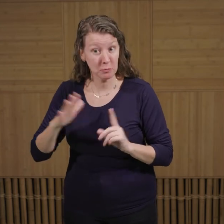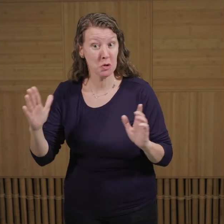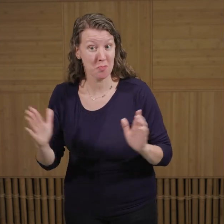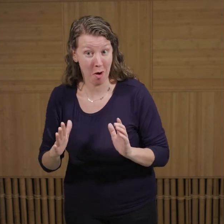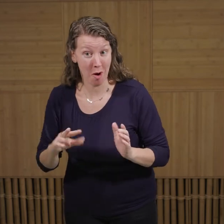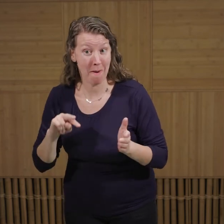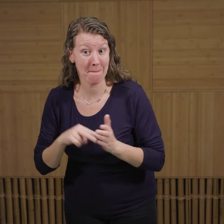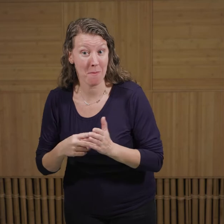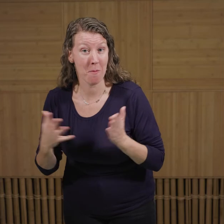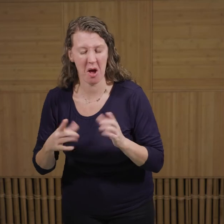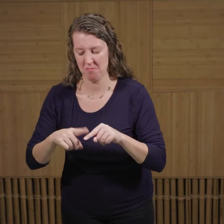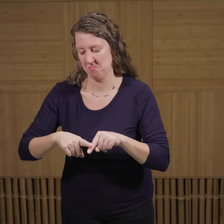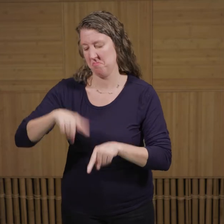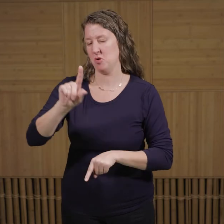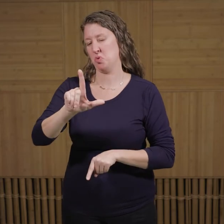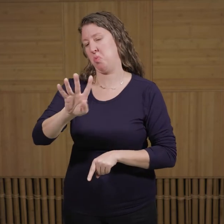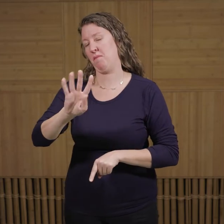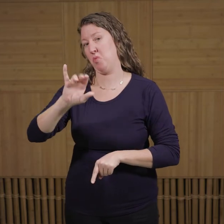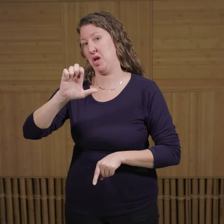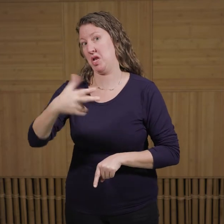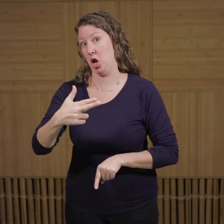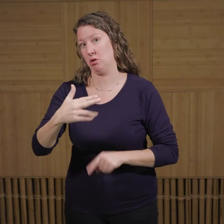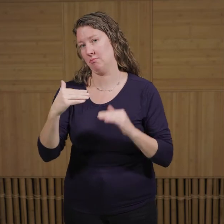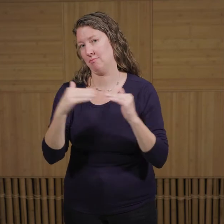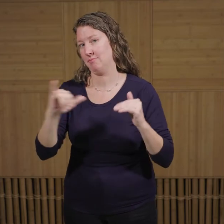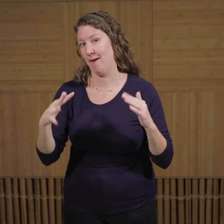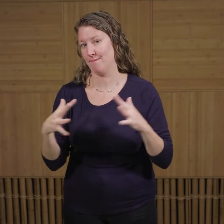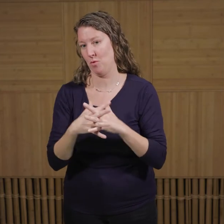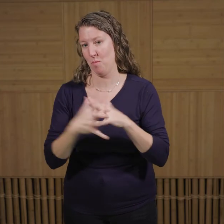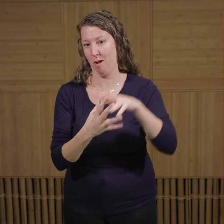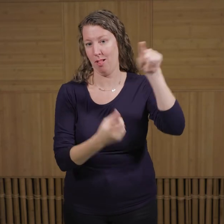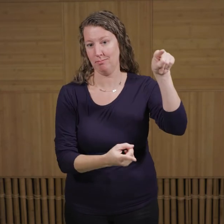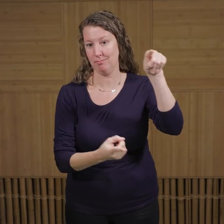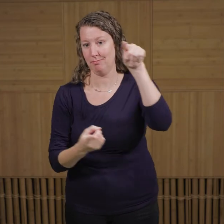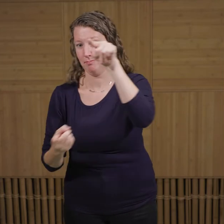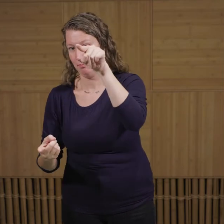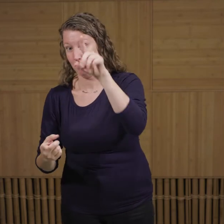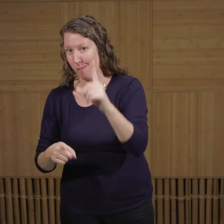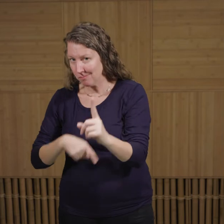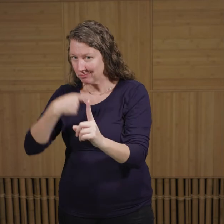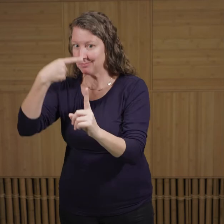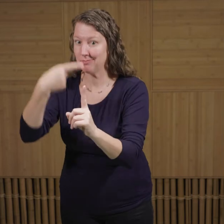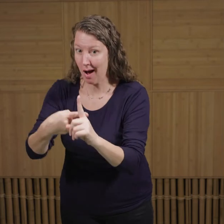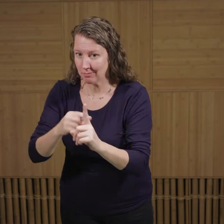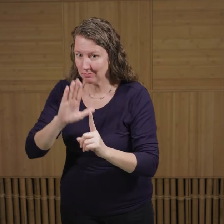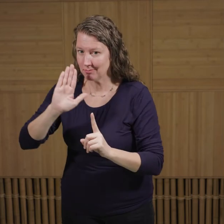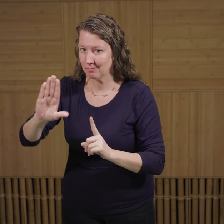Meerkats tend to get up to about 24-inches long. Their body is about the length of an American football,